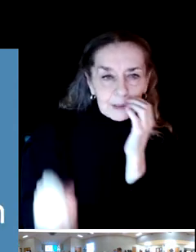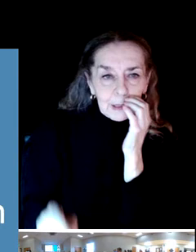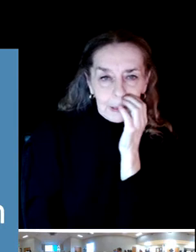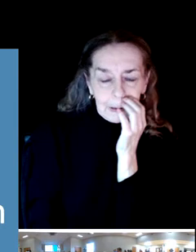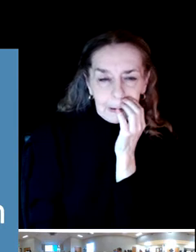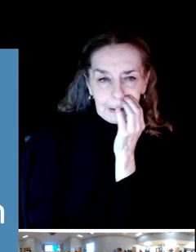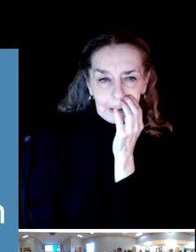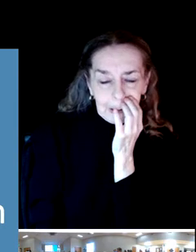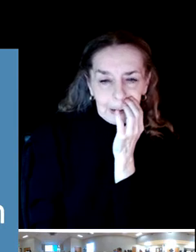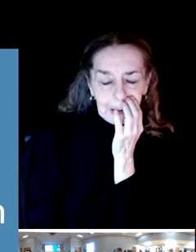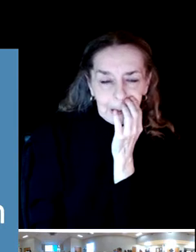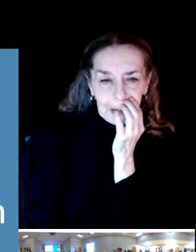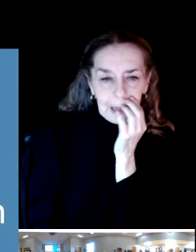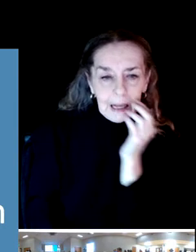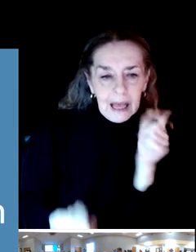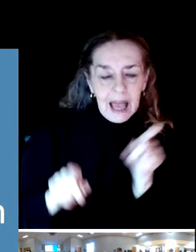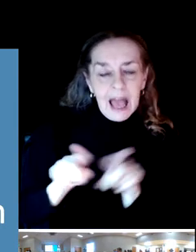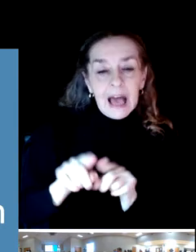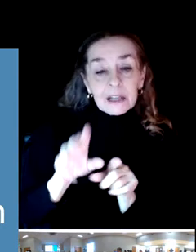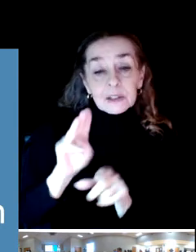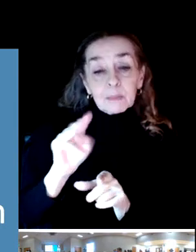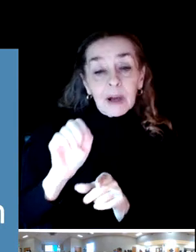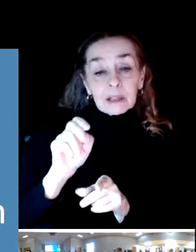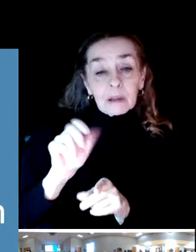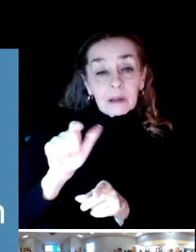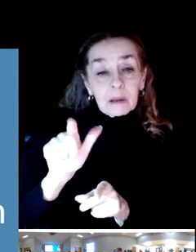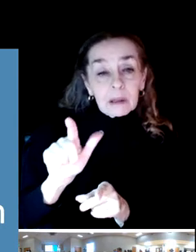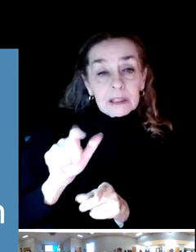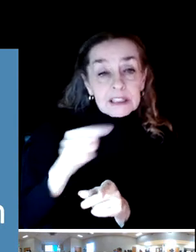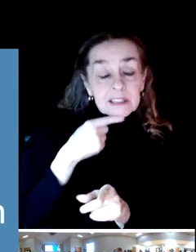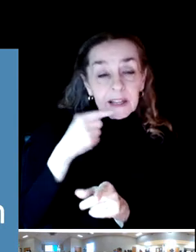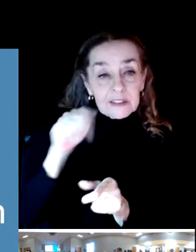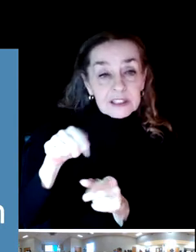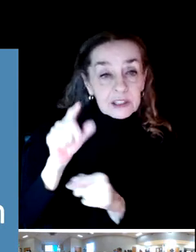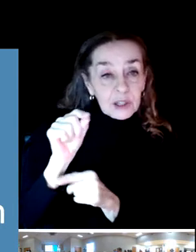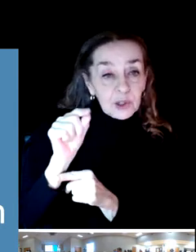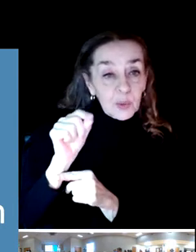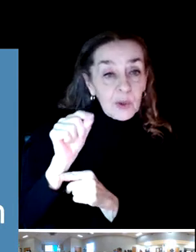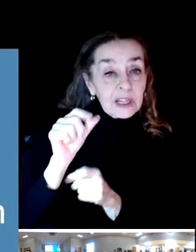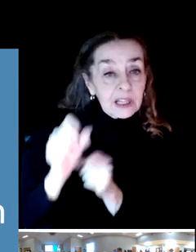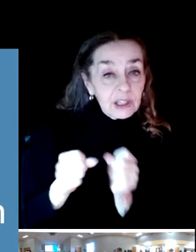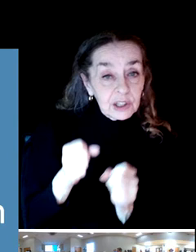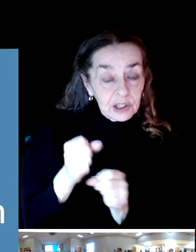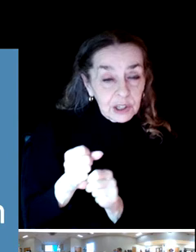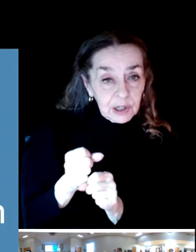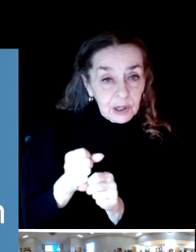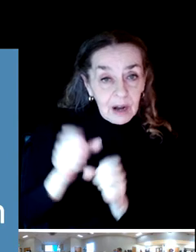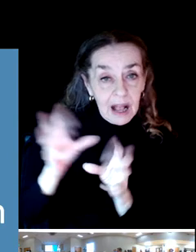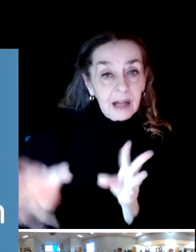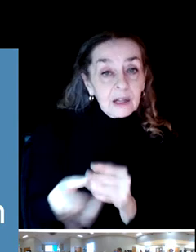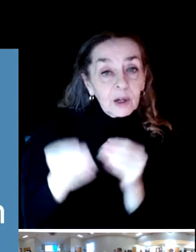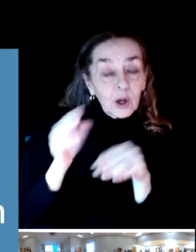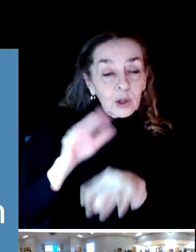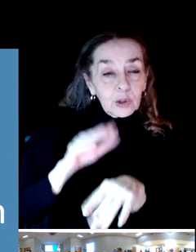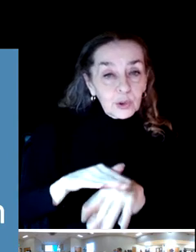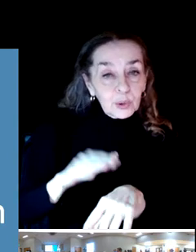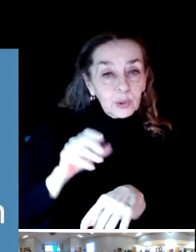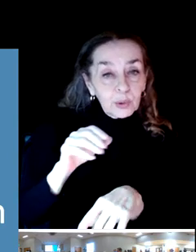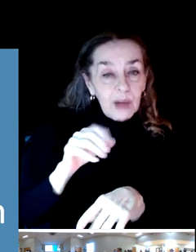So again, as Michael said, this is a 20 year update 20 year plan to the 2012 comprehensive plan.